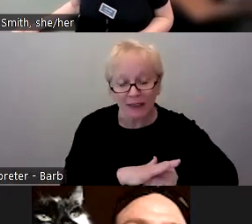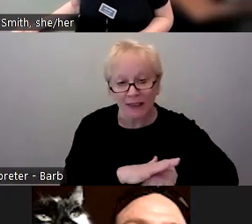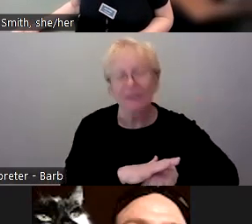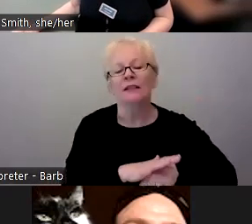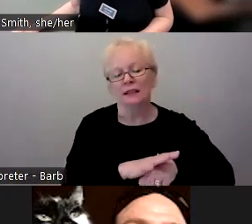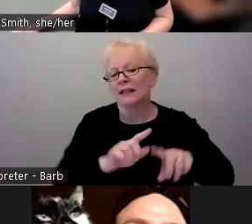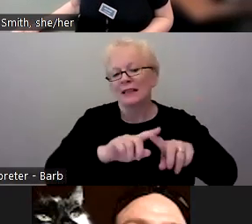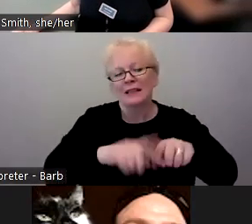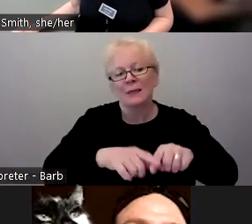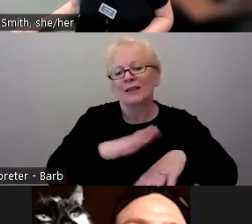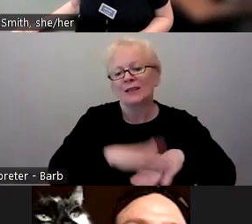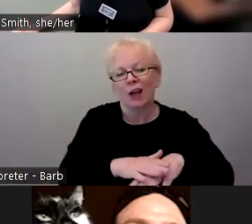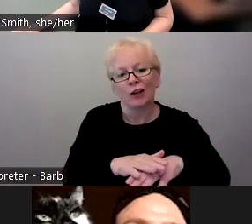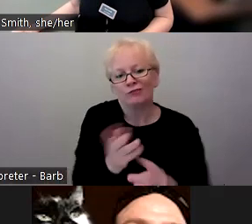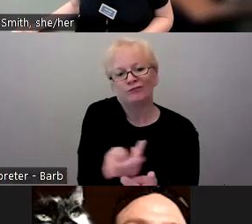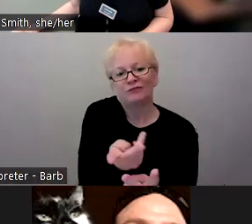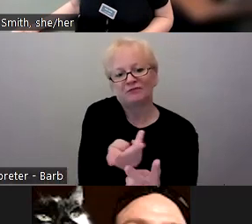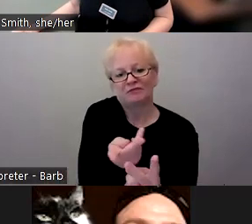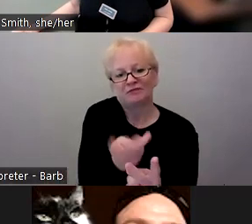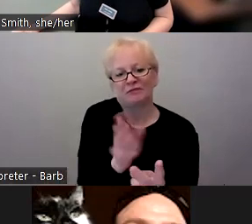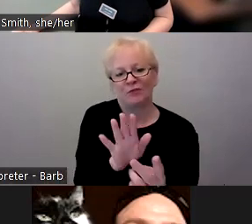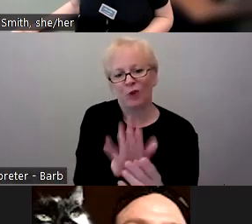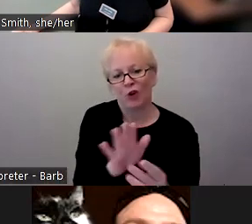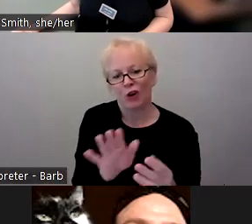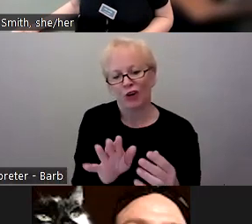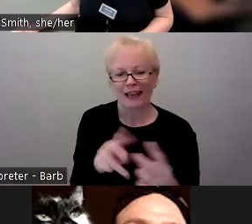what you and your connection can do.